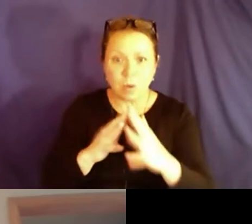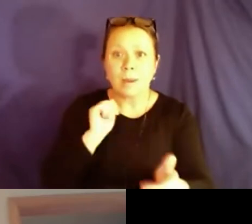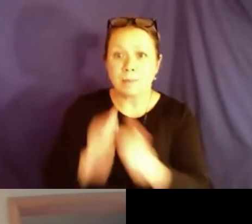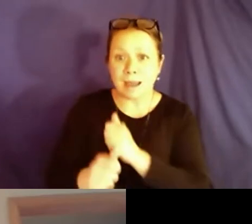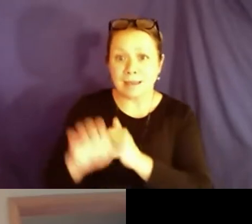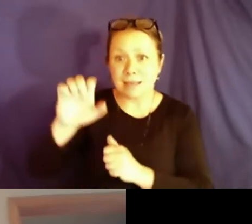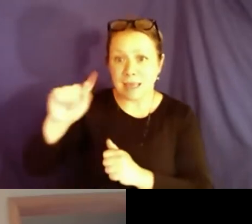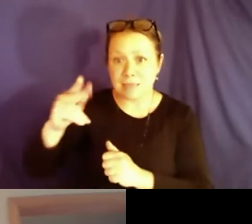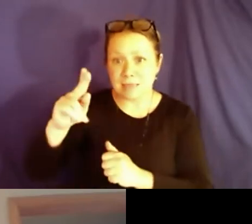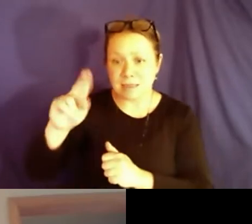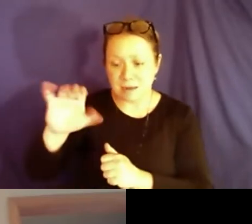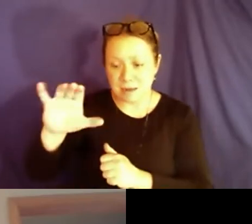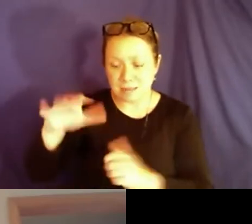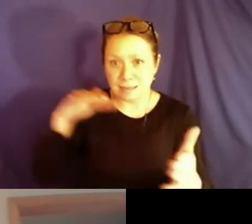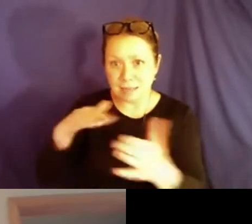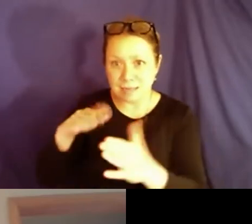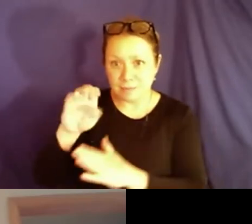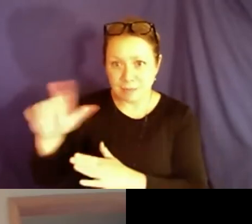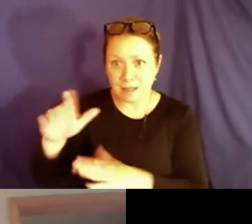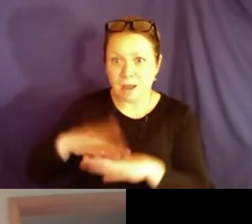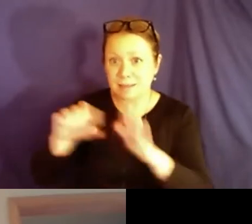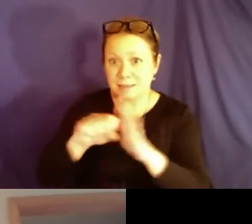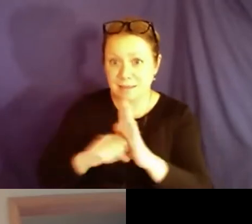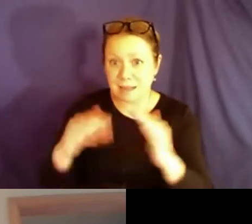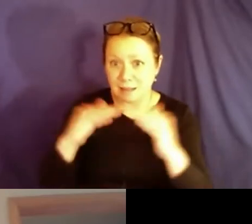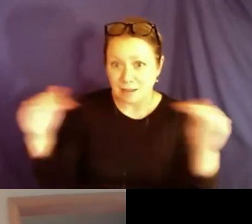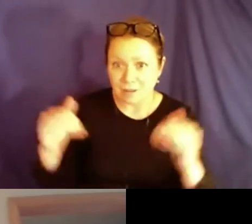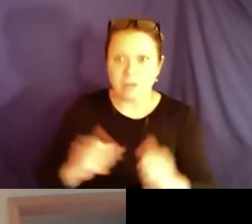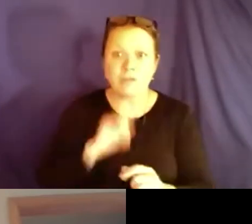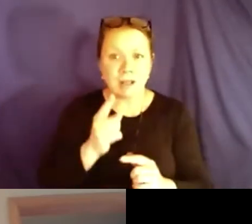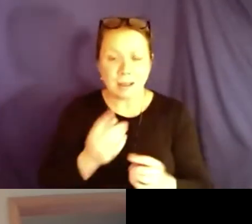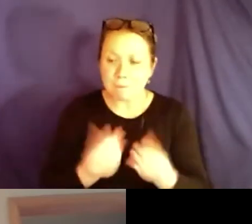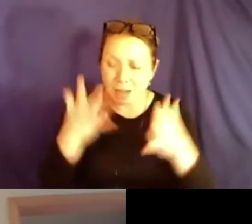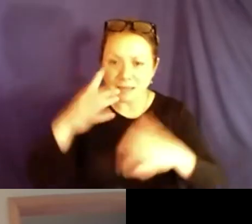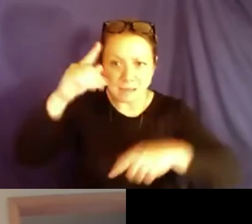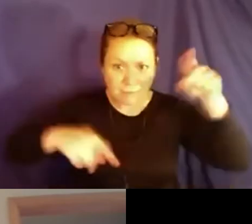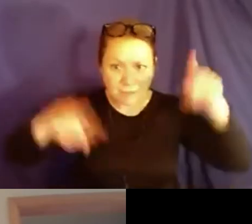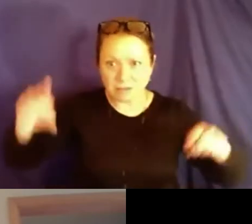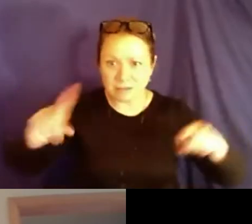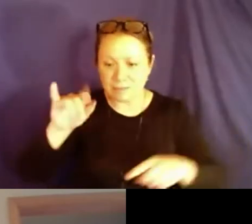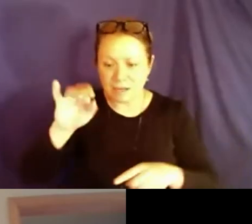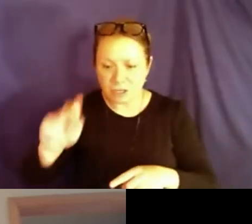coalition of Vermont was founded and we passed an ethic